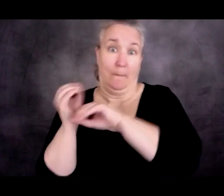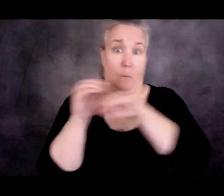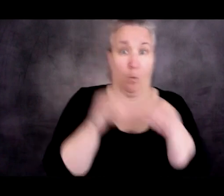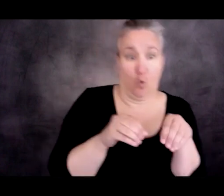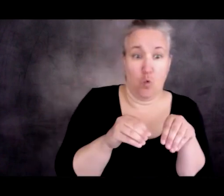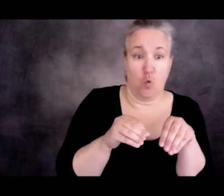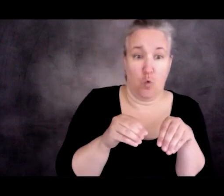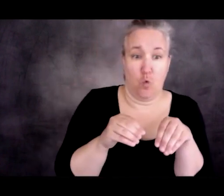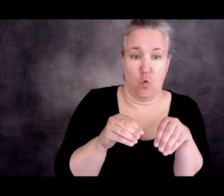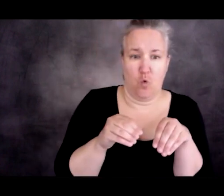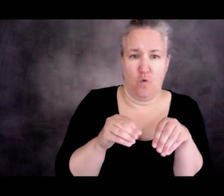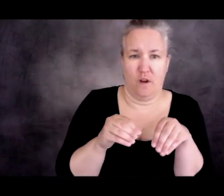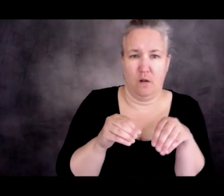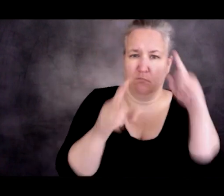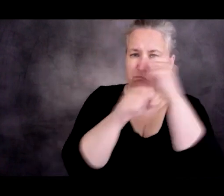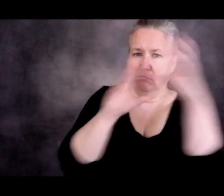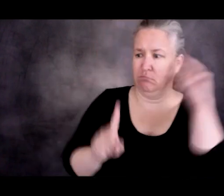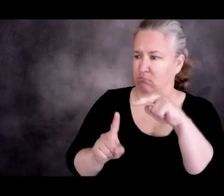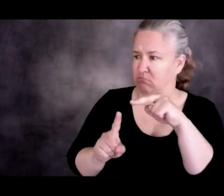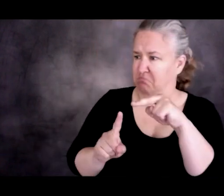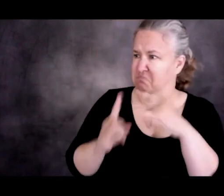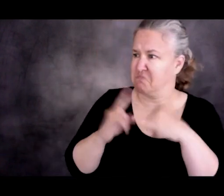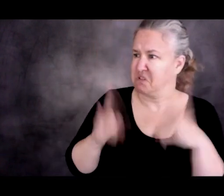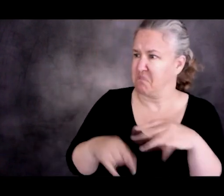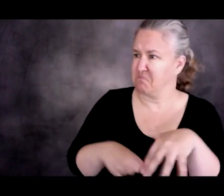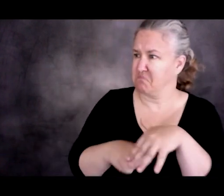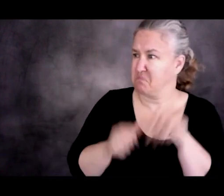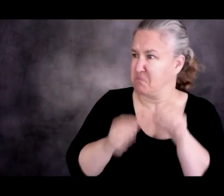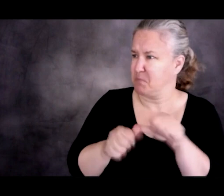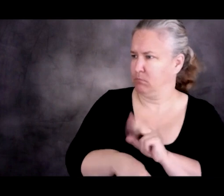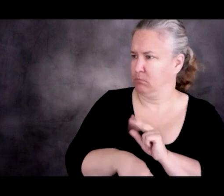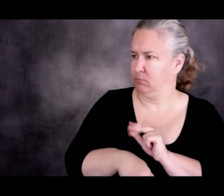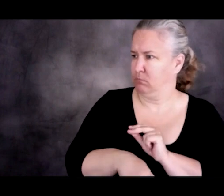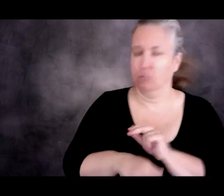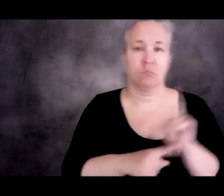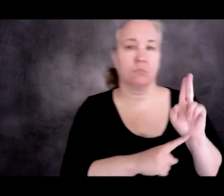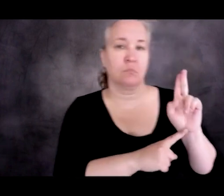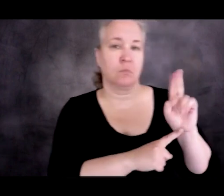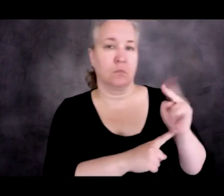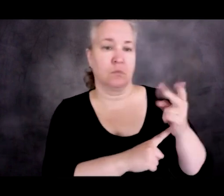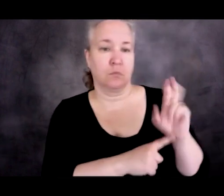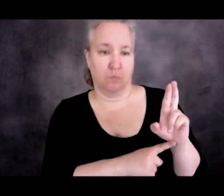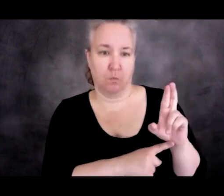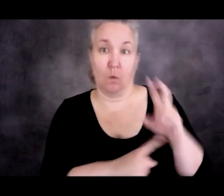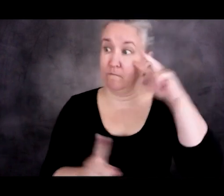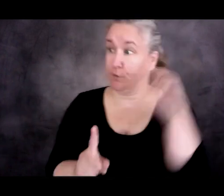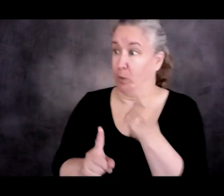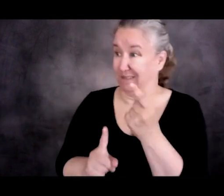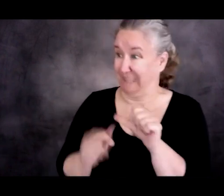that these camps are not permanent. And the UNHCR maintains the fiction that they're not permanent.